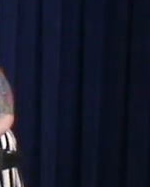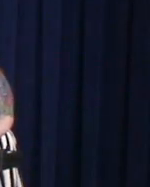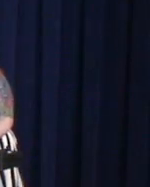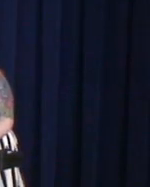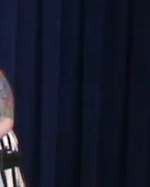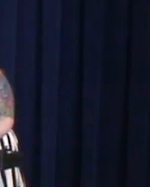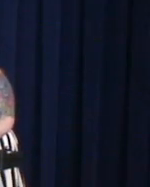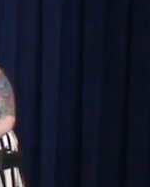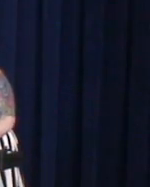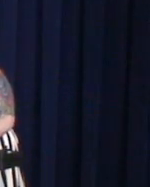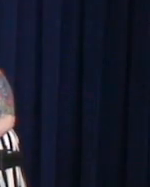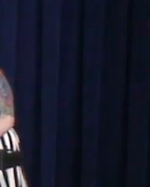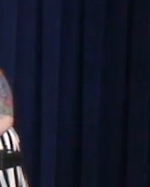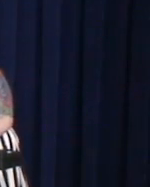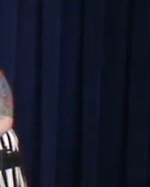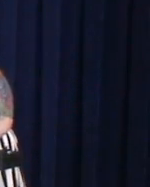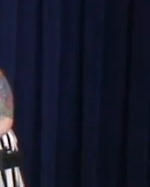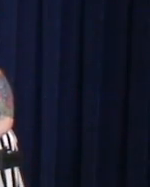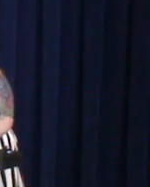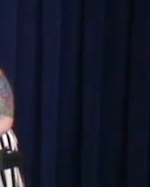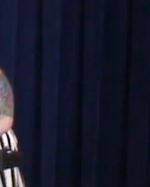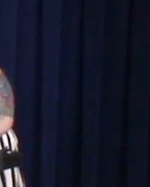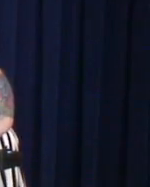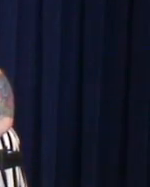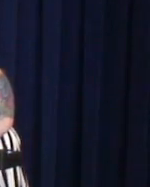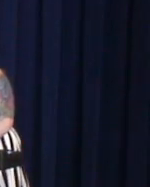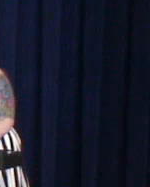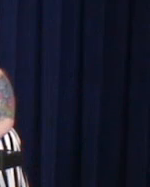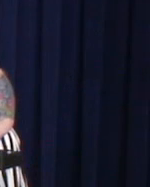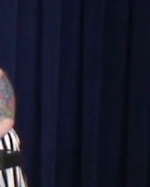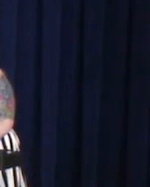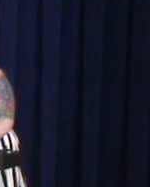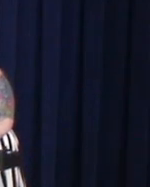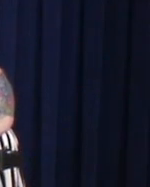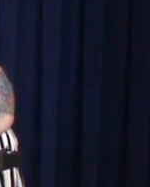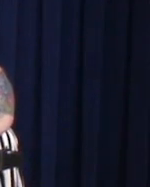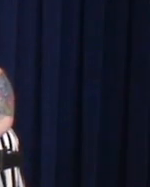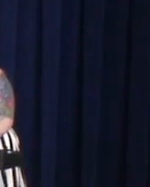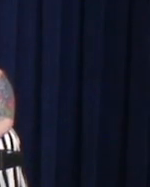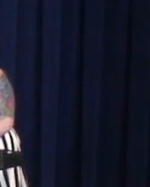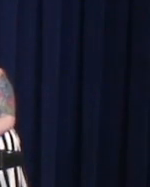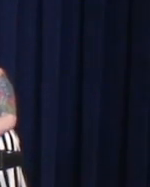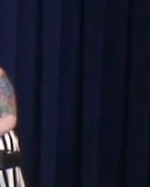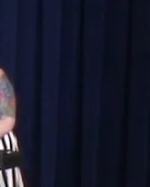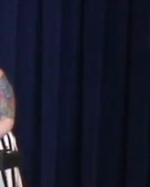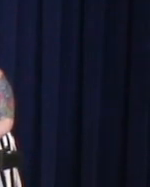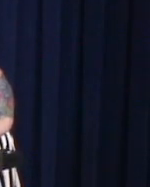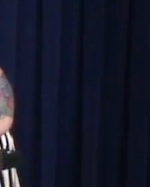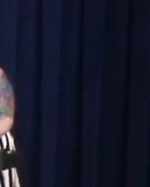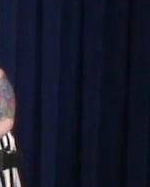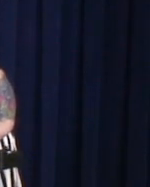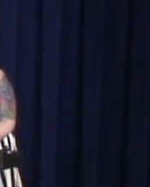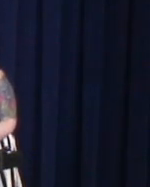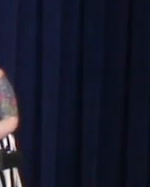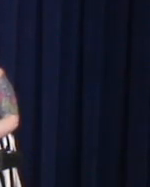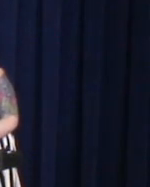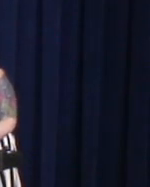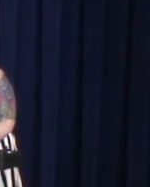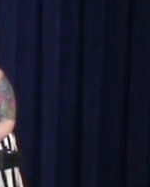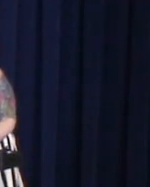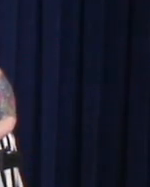Even if I wanted to.